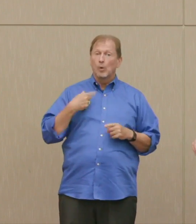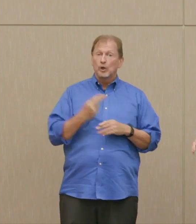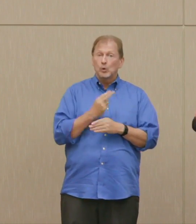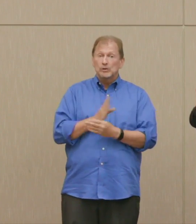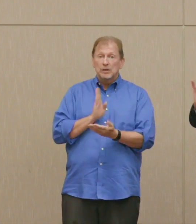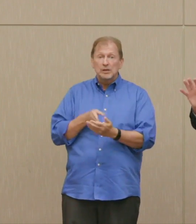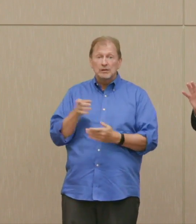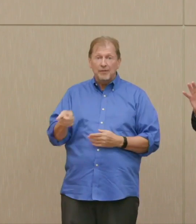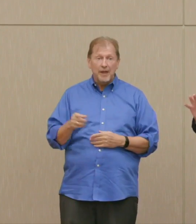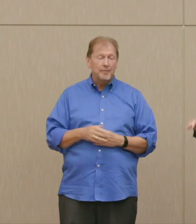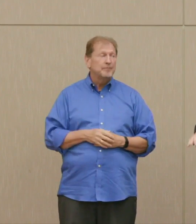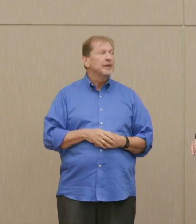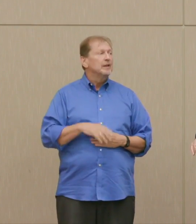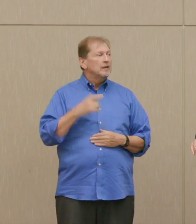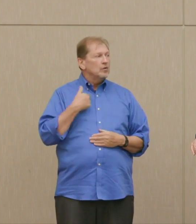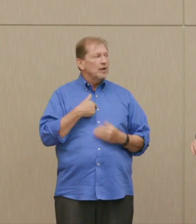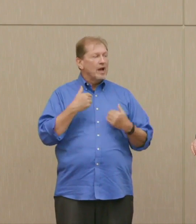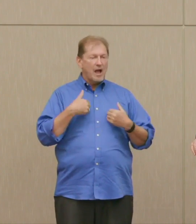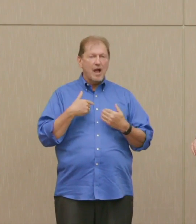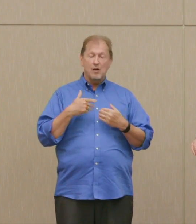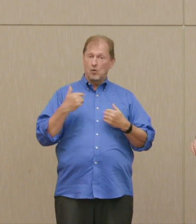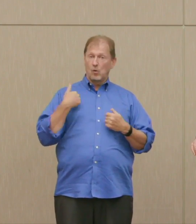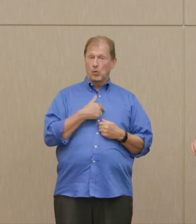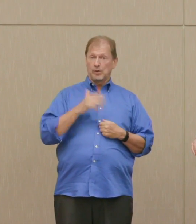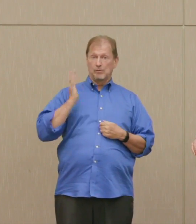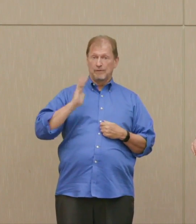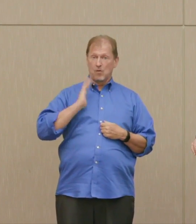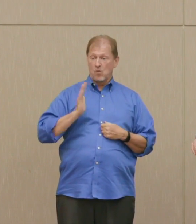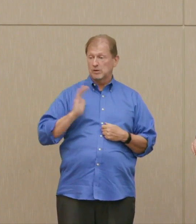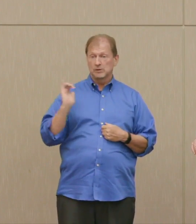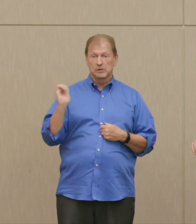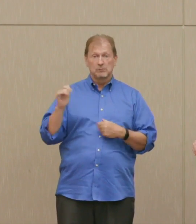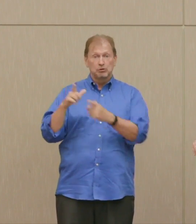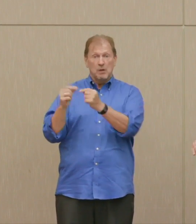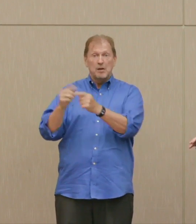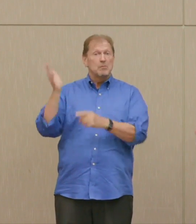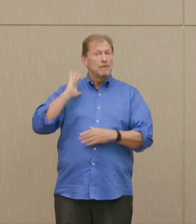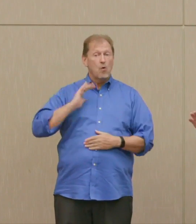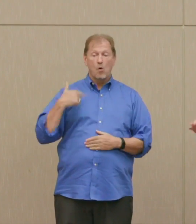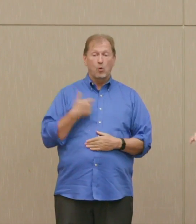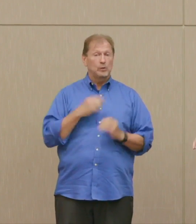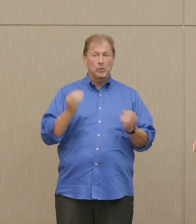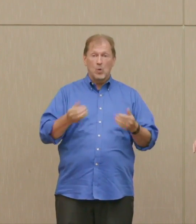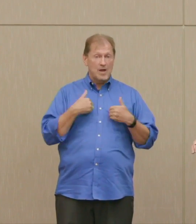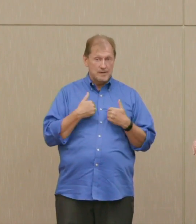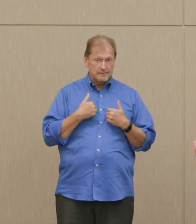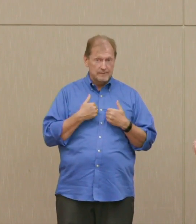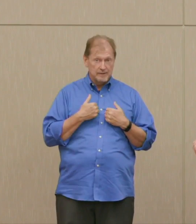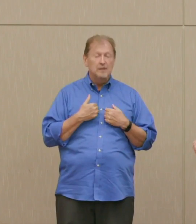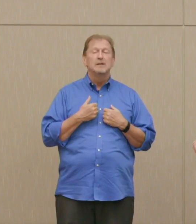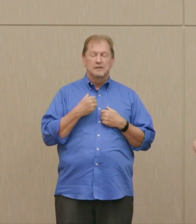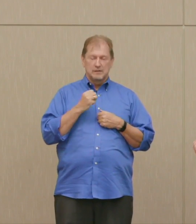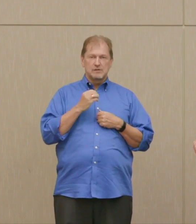There's a few that could have them within weeks, or months, like Japan, for example, with enough plutonium and the designs.